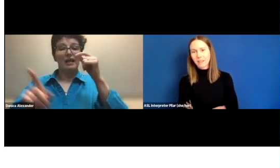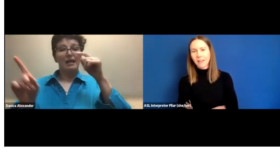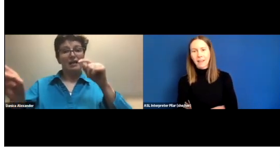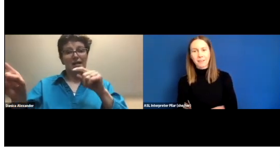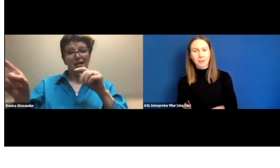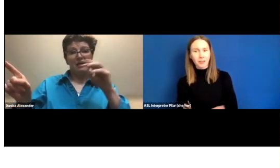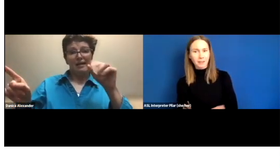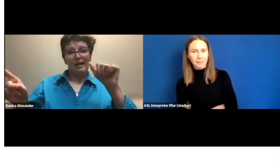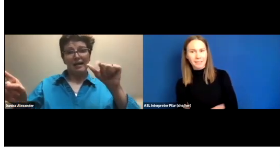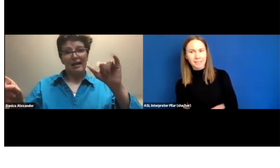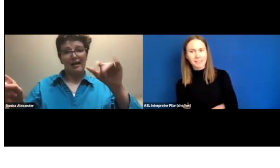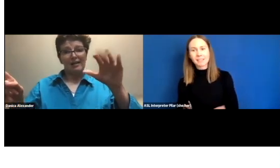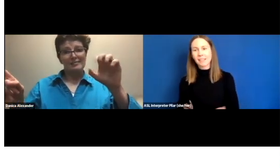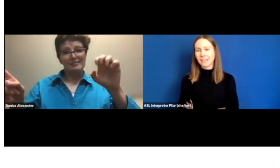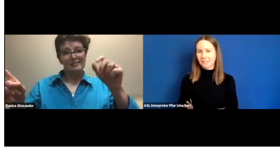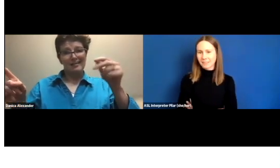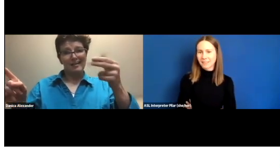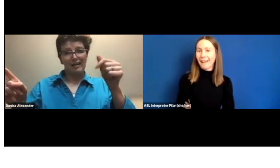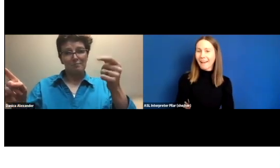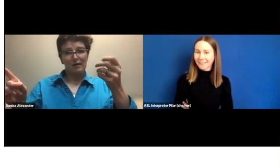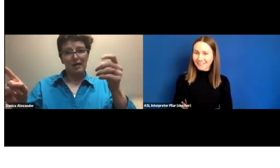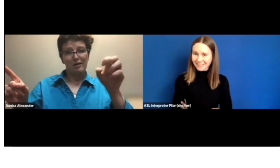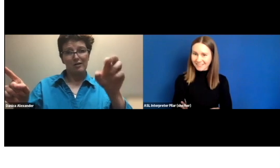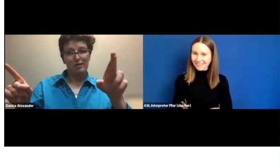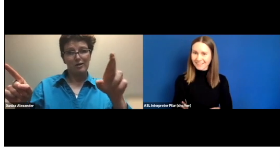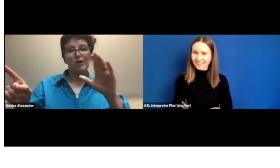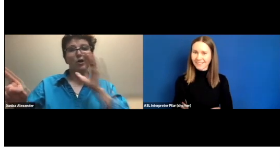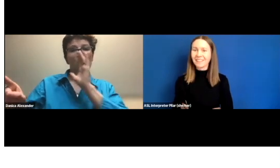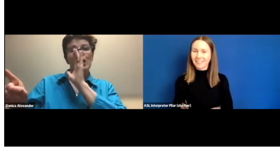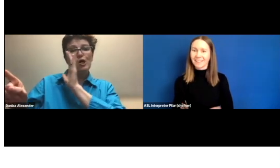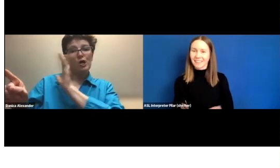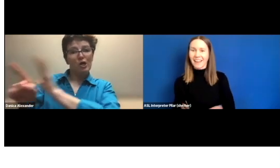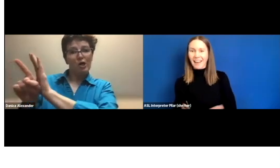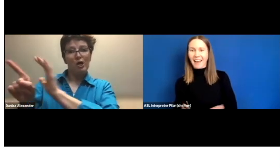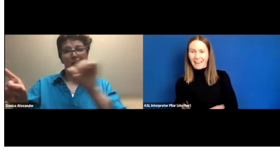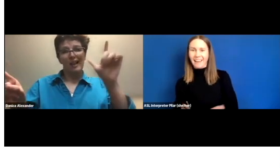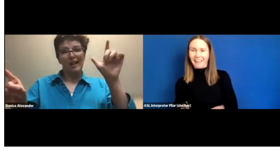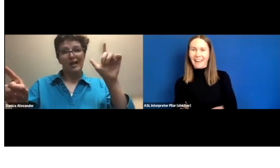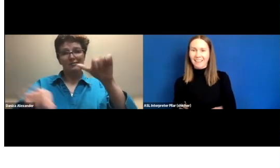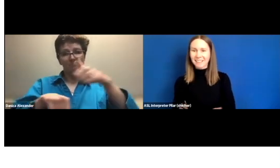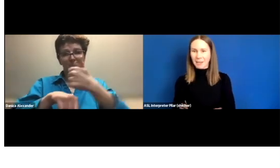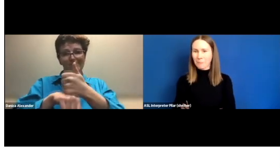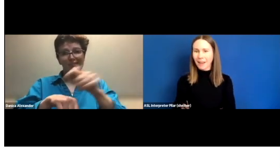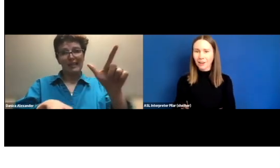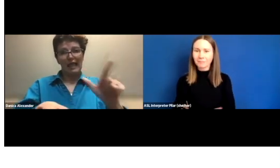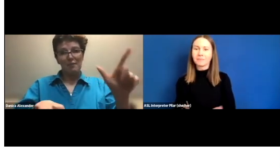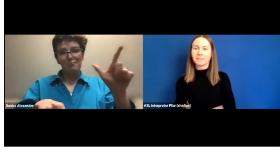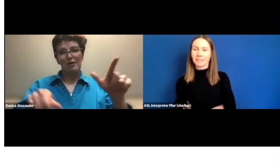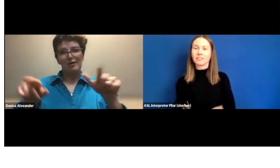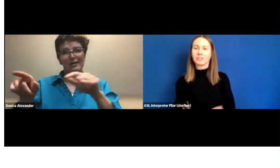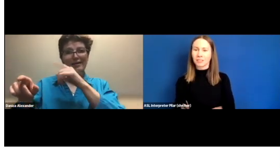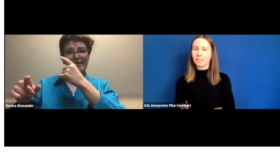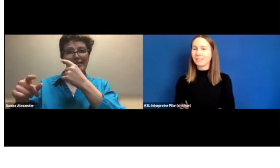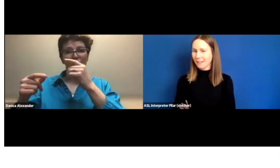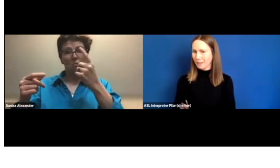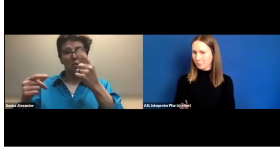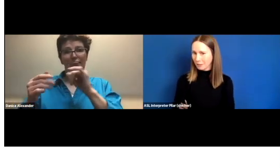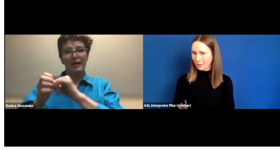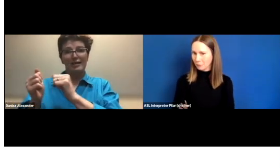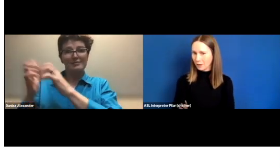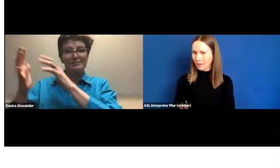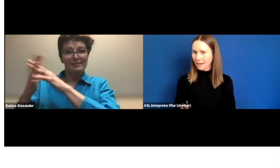And the oddity is that Alice Hagemeyer, she set up the library